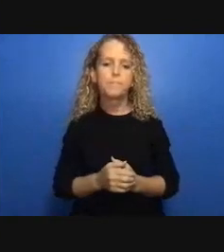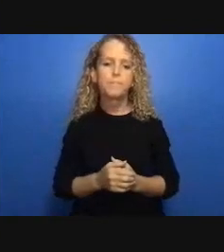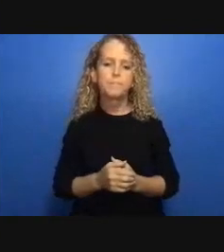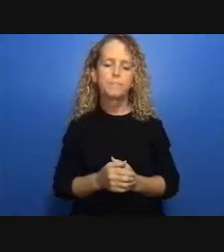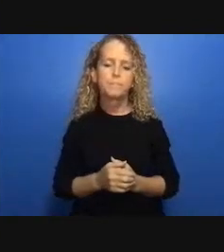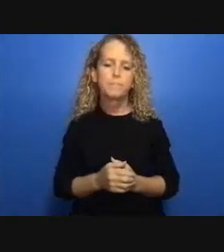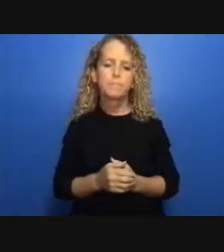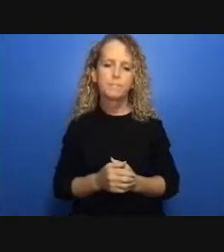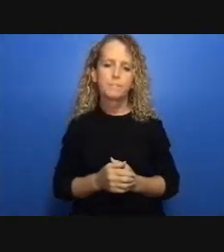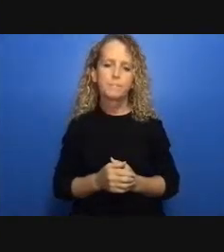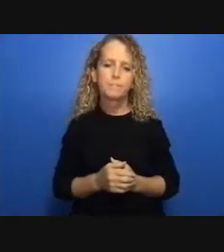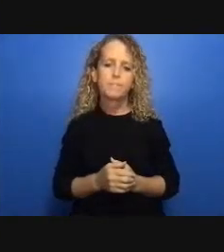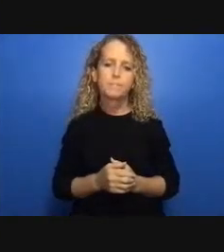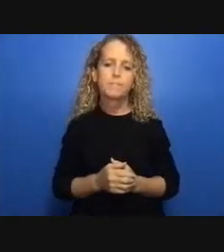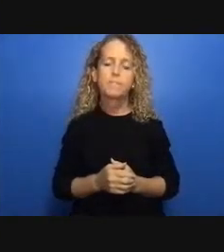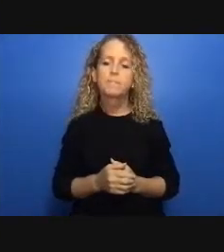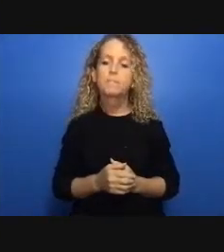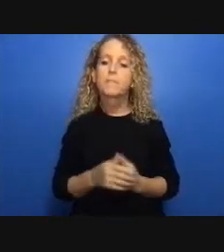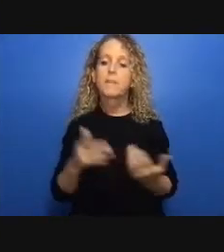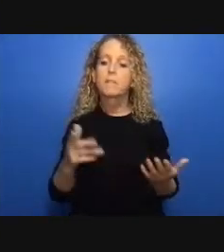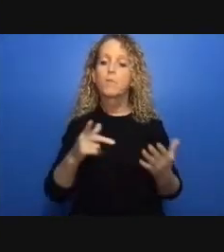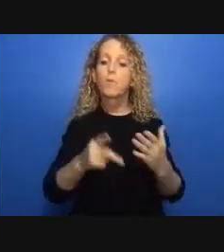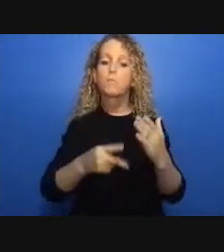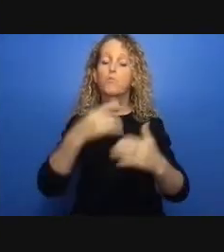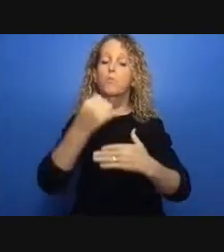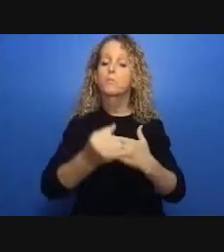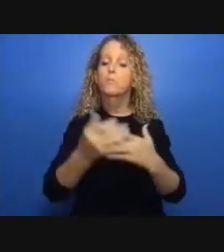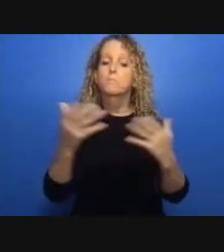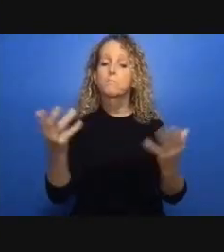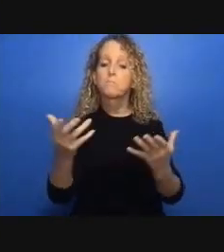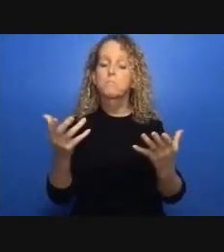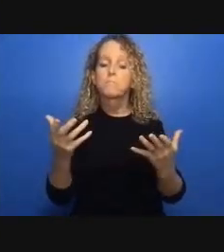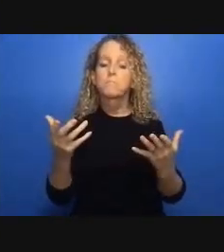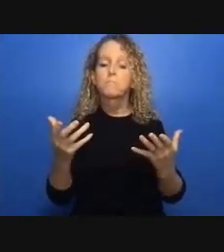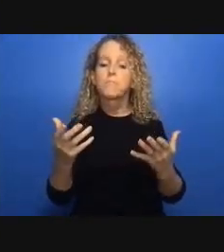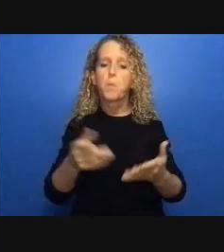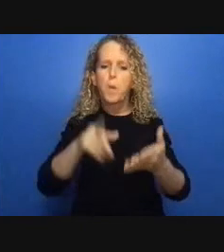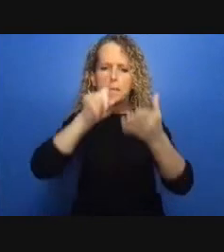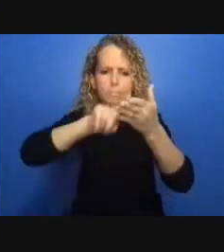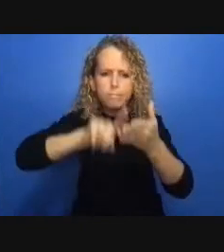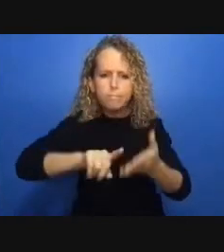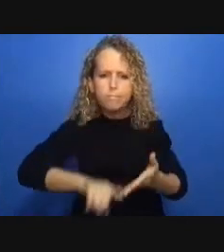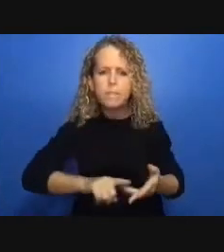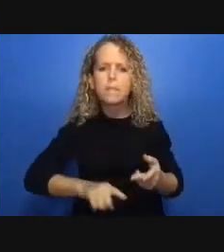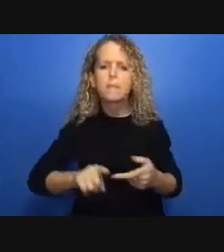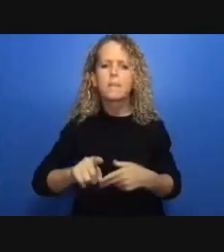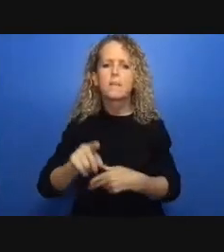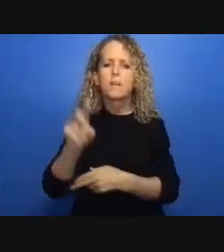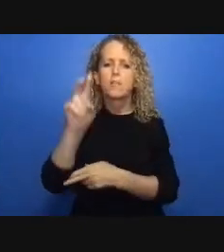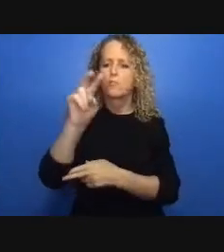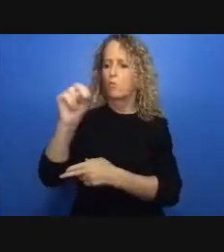how best to allocate the resources at the same time there were organizations that we talked to